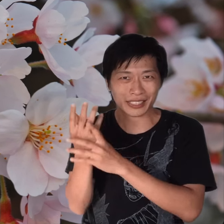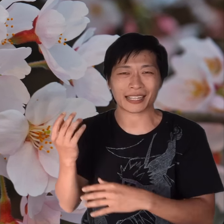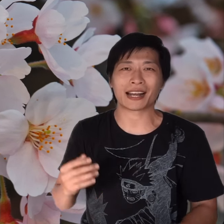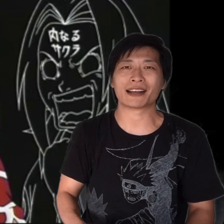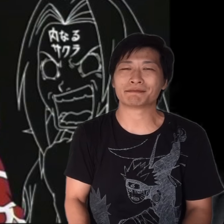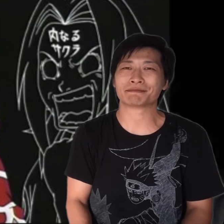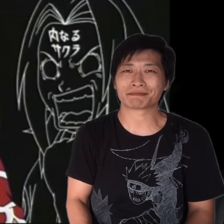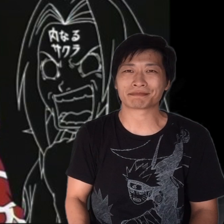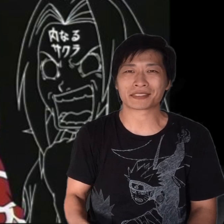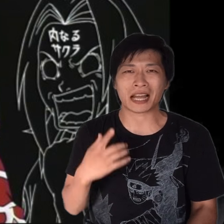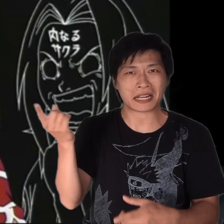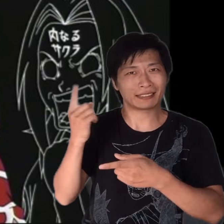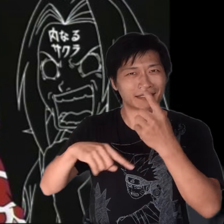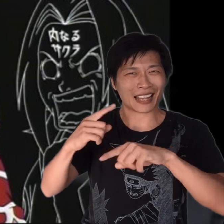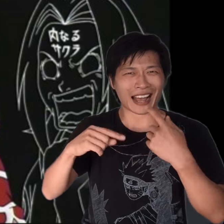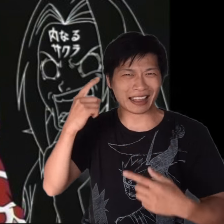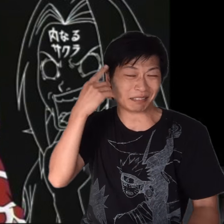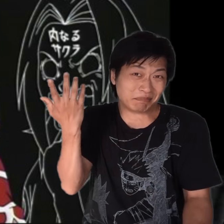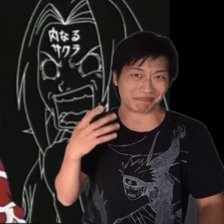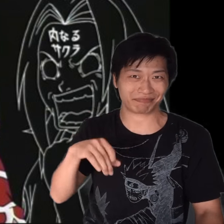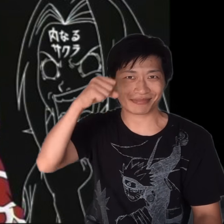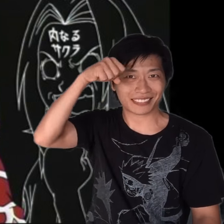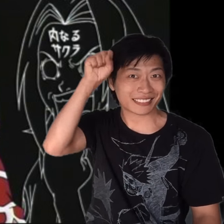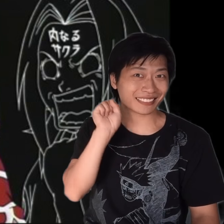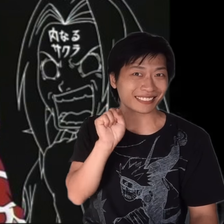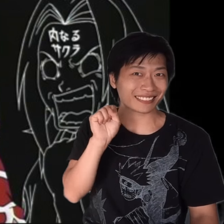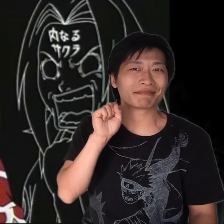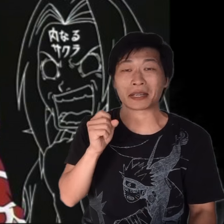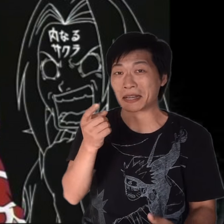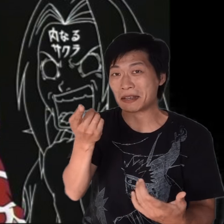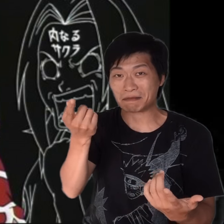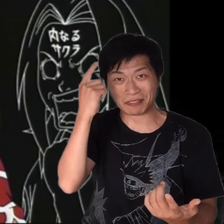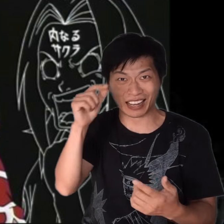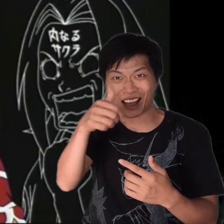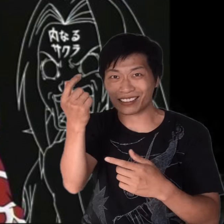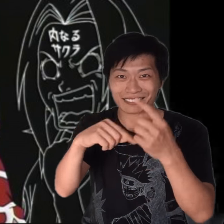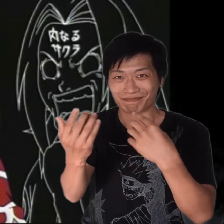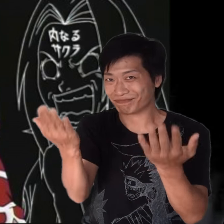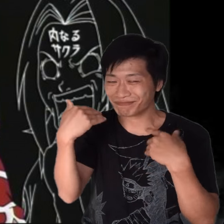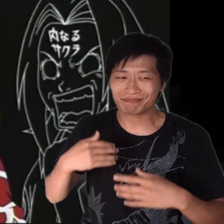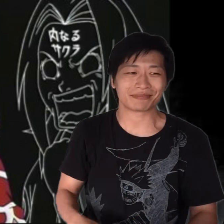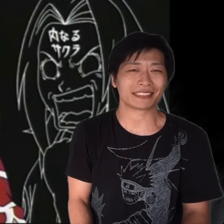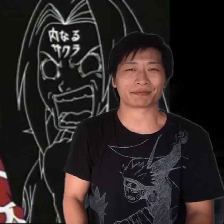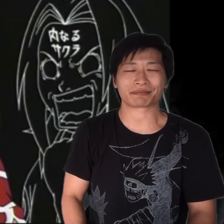This is my Sign Name for her. If you can thing of a better one let me know.